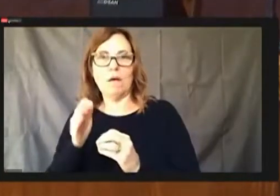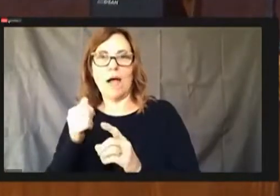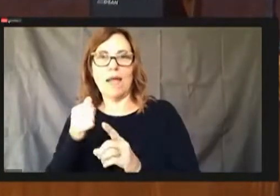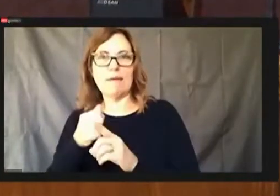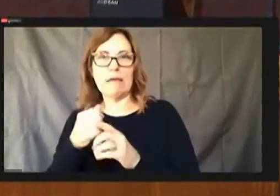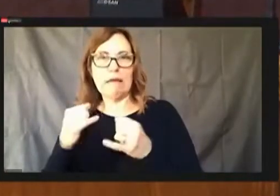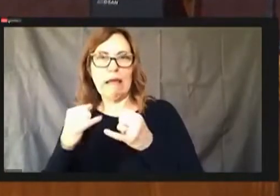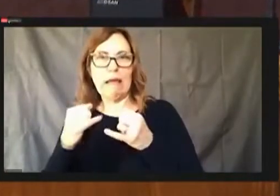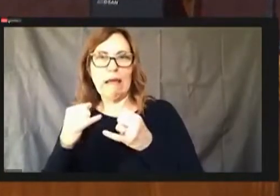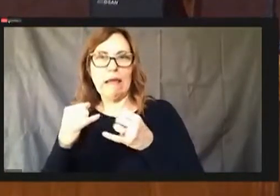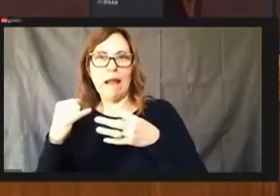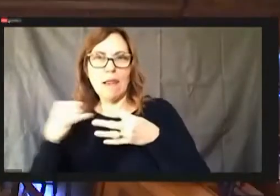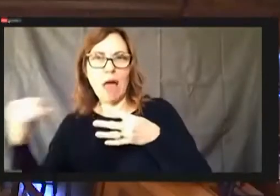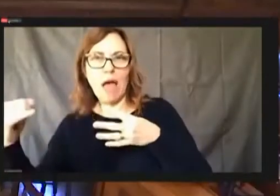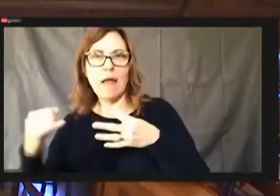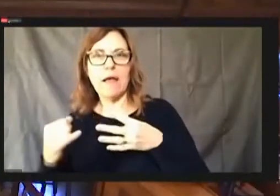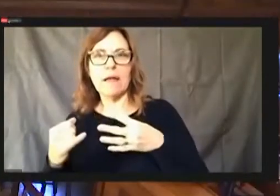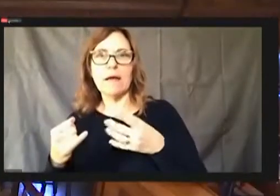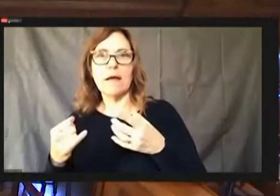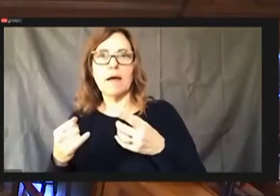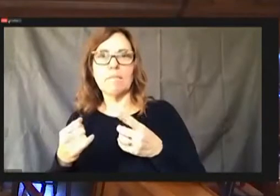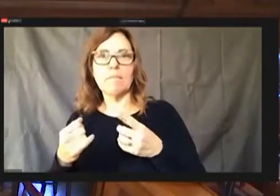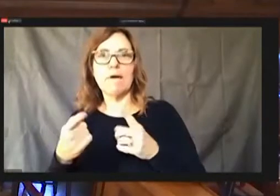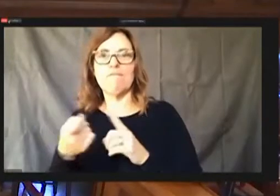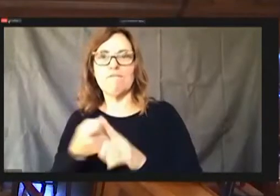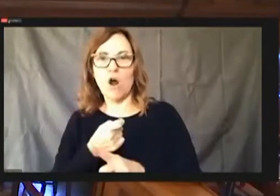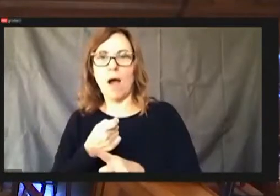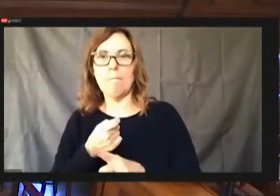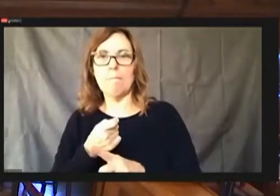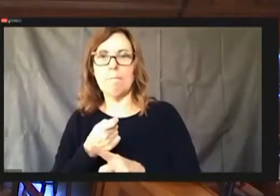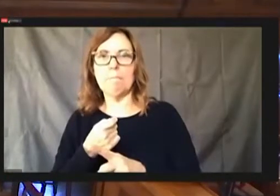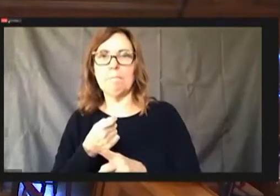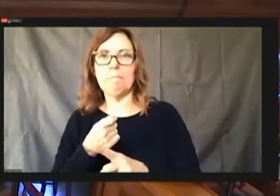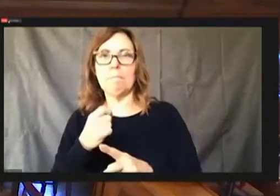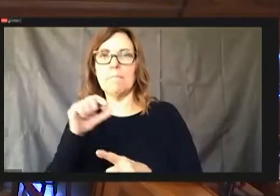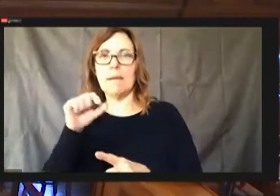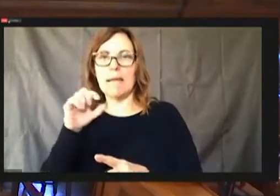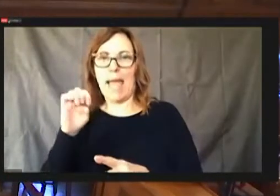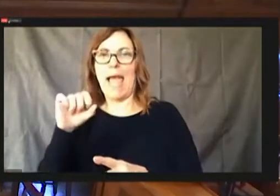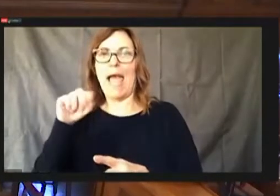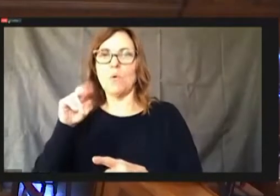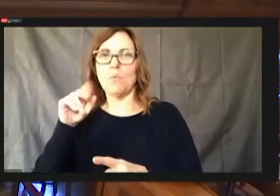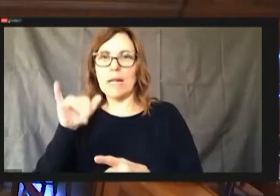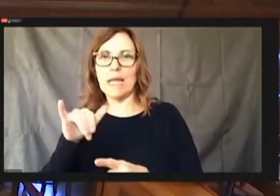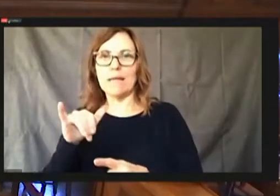look at this now on an office but it will function, or in the